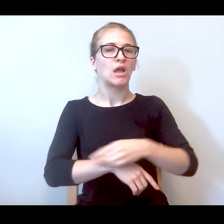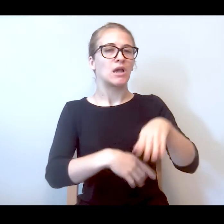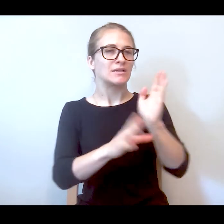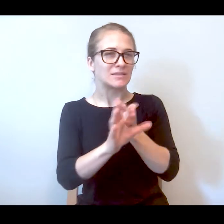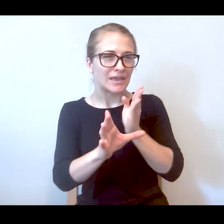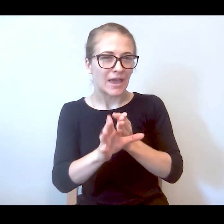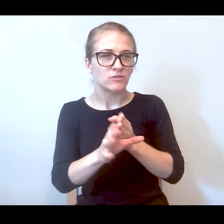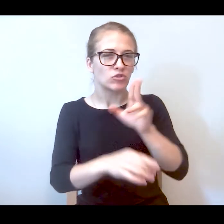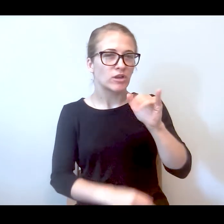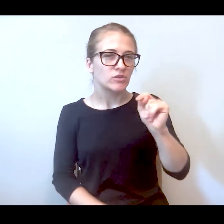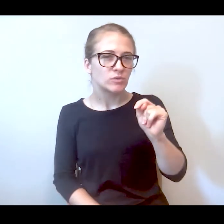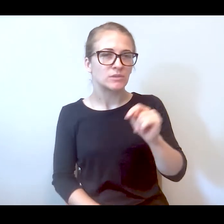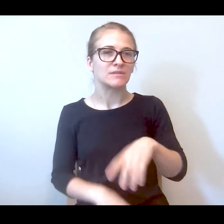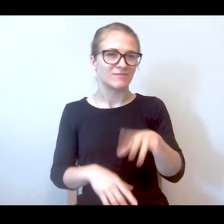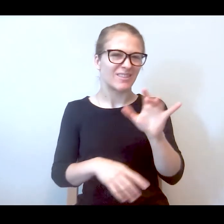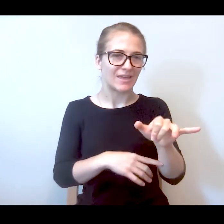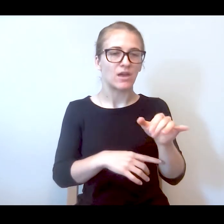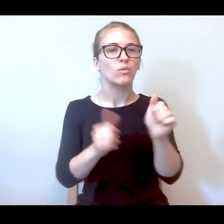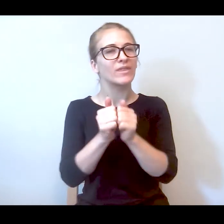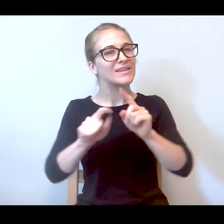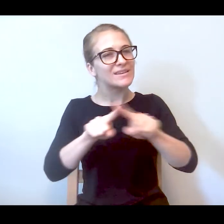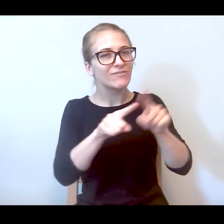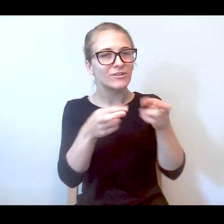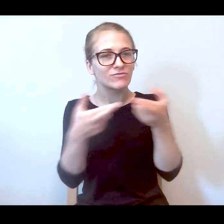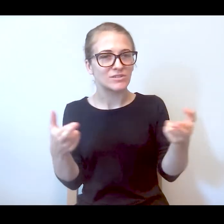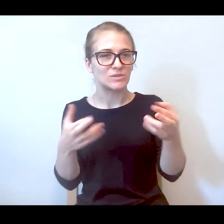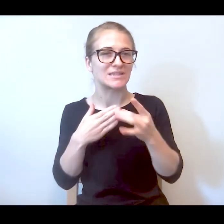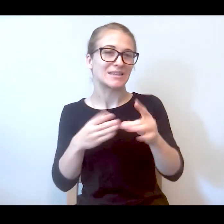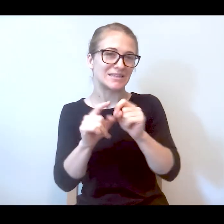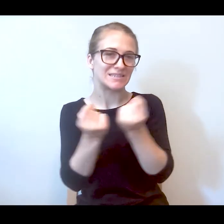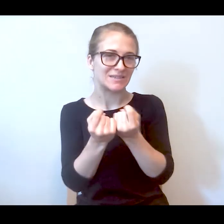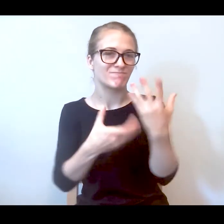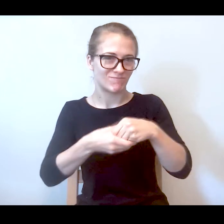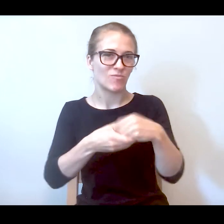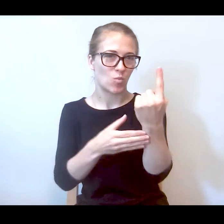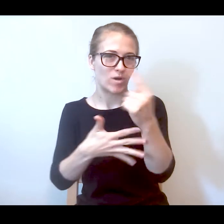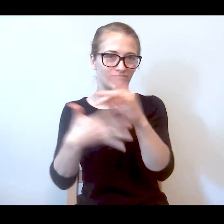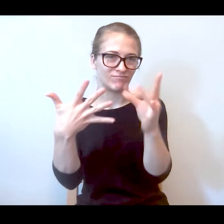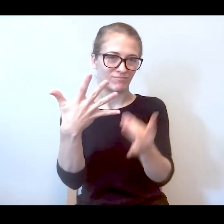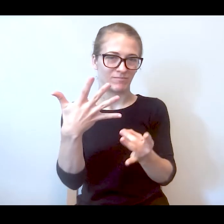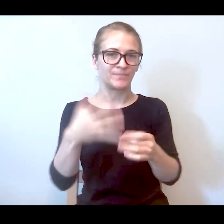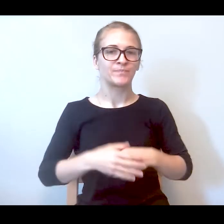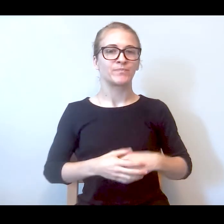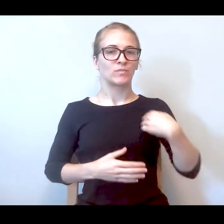units with a different resource. And the lead team was one of them. So we had worked with one island